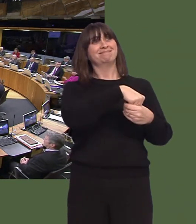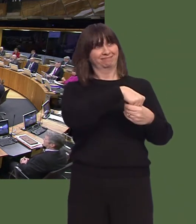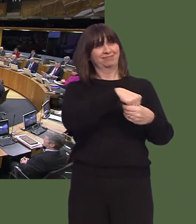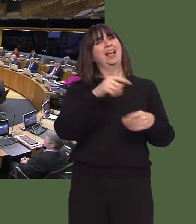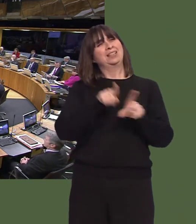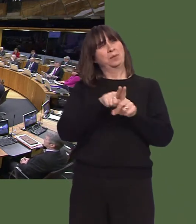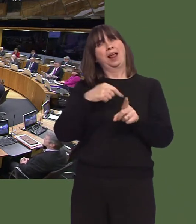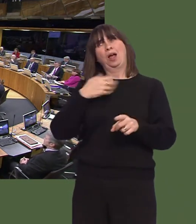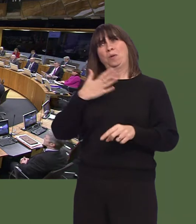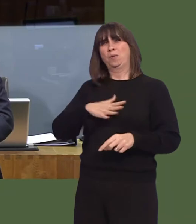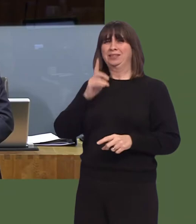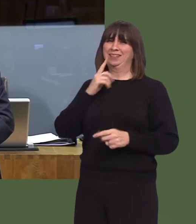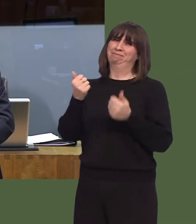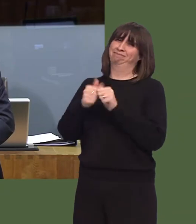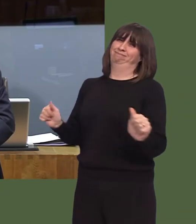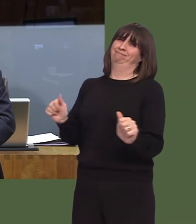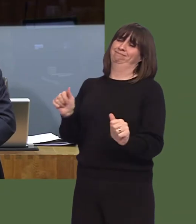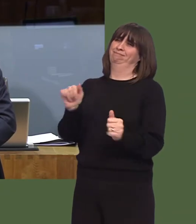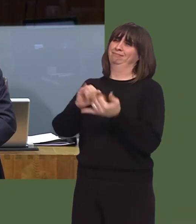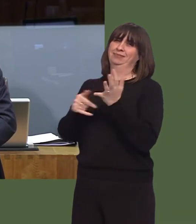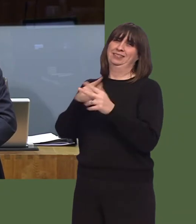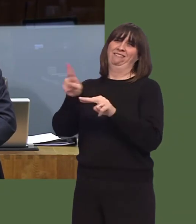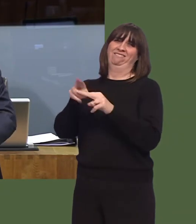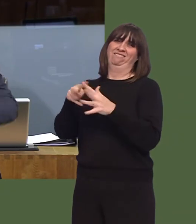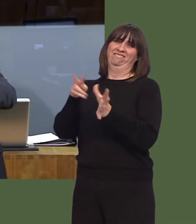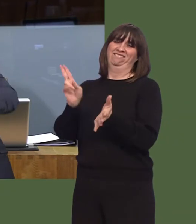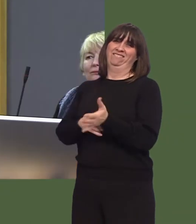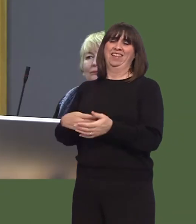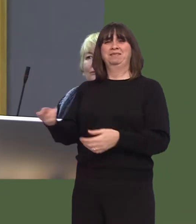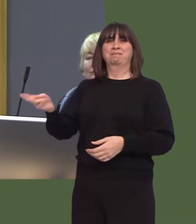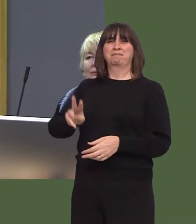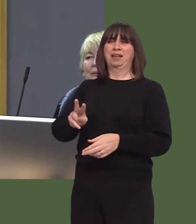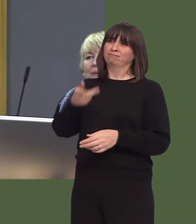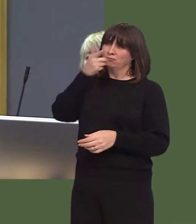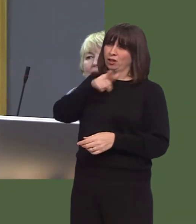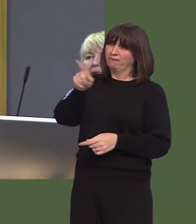comments about how welcome it is to see Steffan back in the Chamber here, and wish him well in the weeks and months ahead?